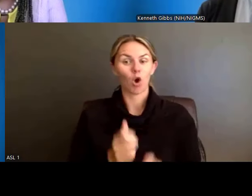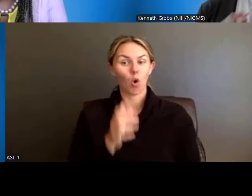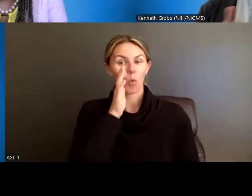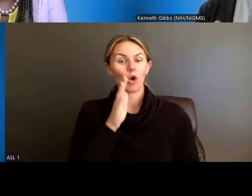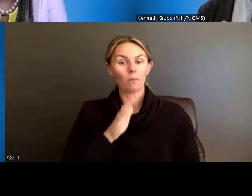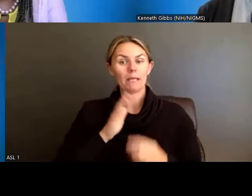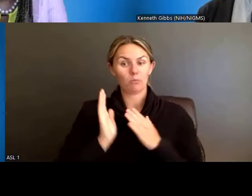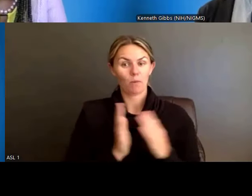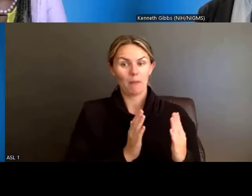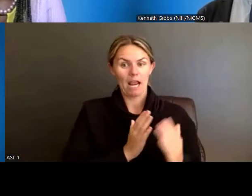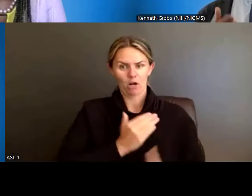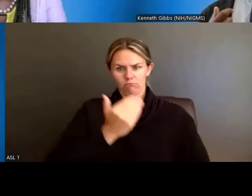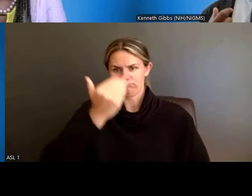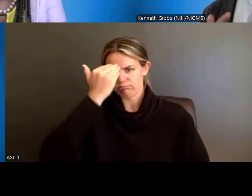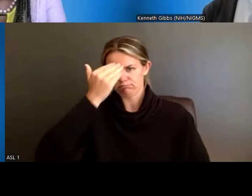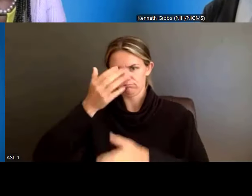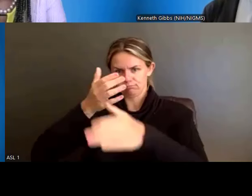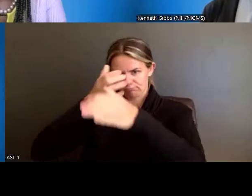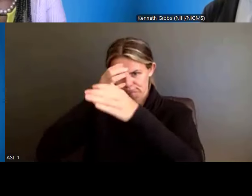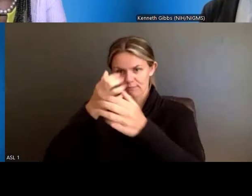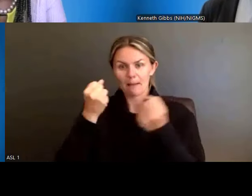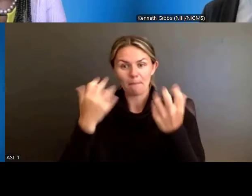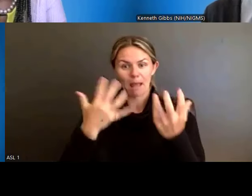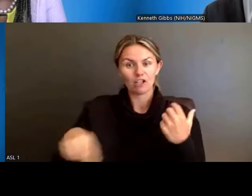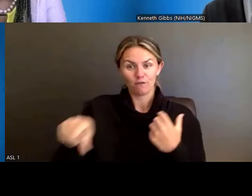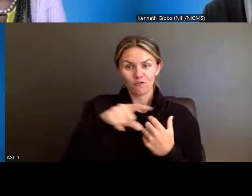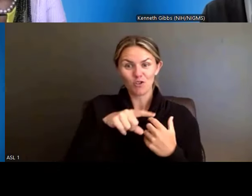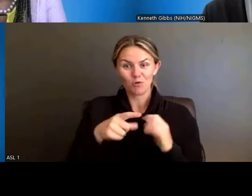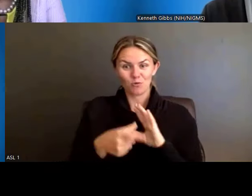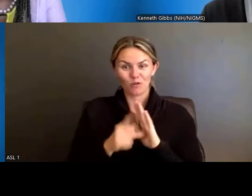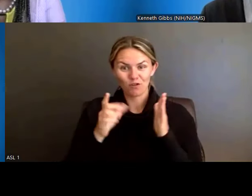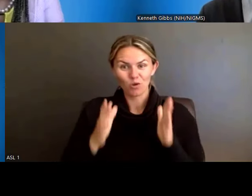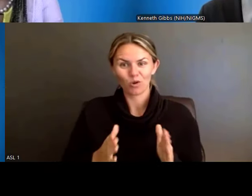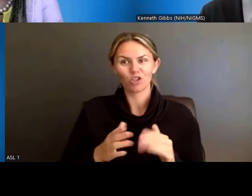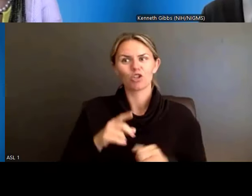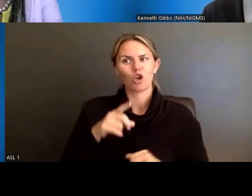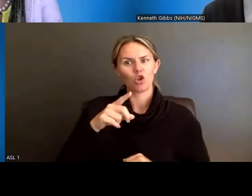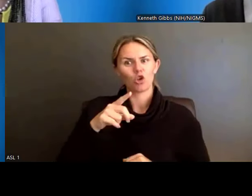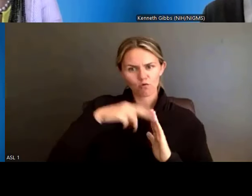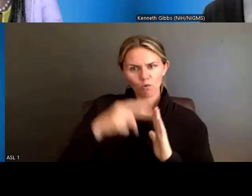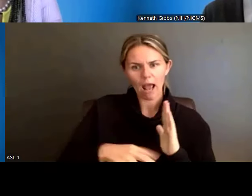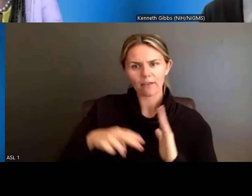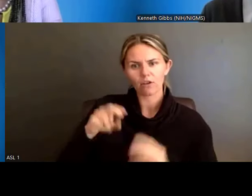So, you've come to the webinar, you'll read the NOFO, and you'll be prepared. But in all seriousness,